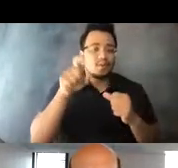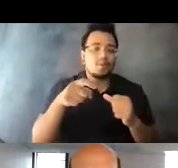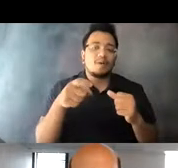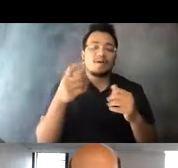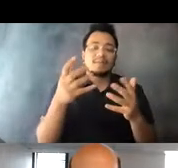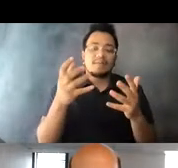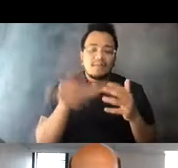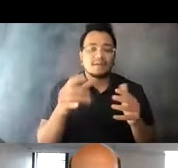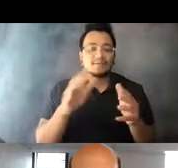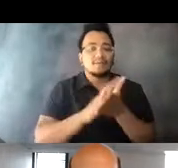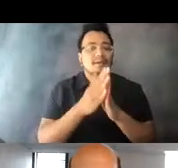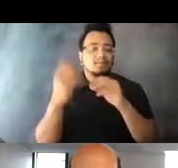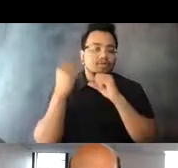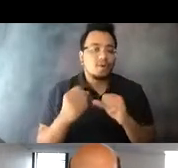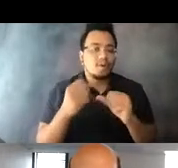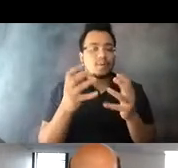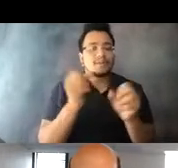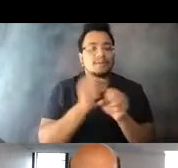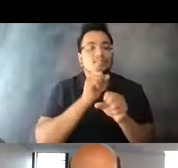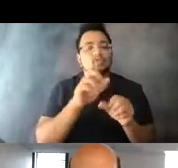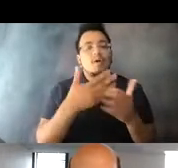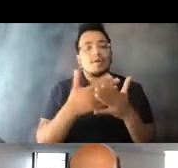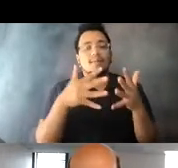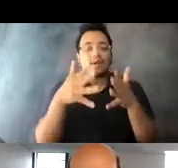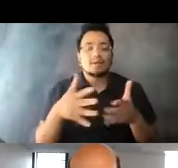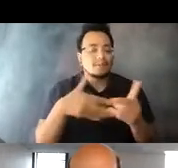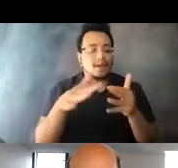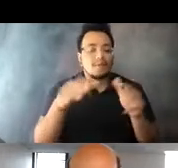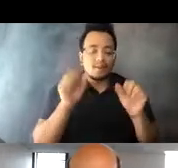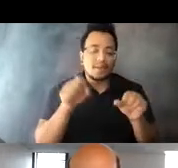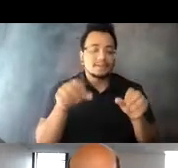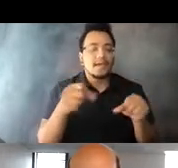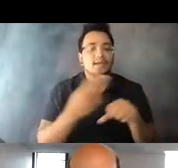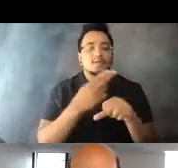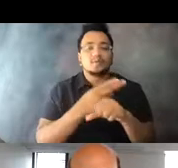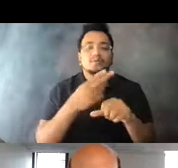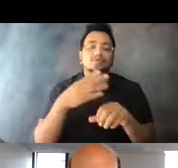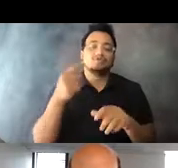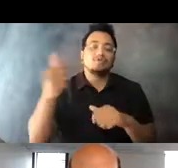15:05:40 can make sure that all Americans, no matter their abilities, are able to use transit to increase our economic power and production, I